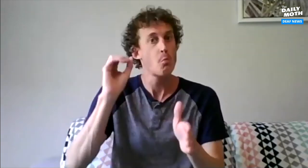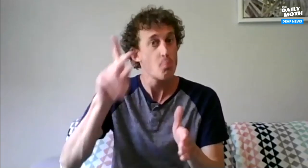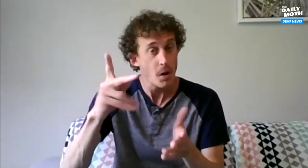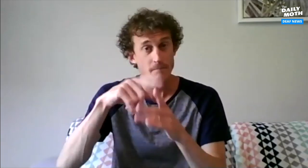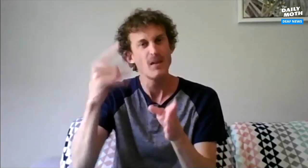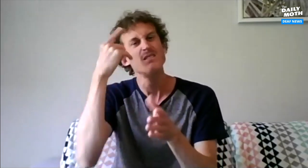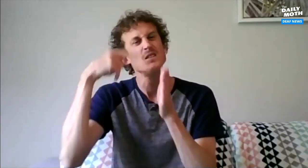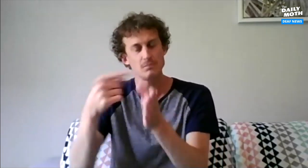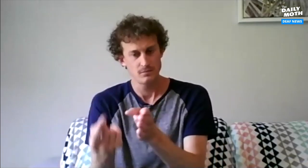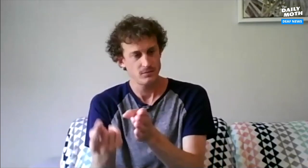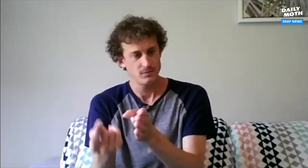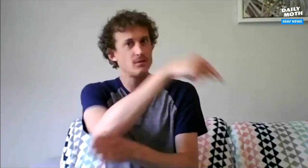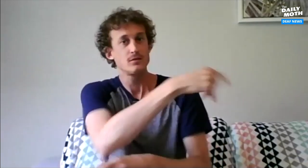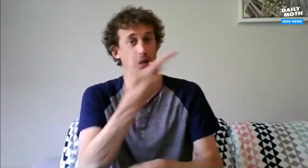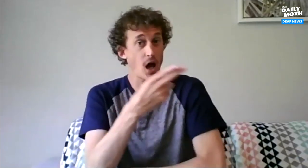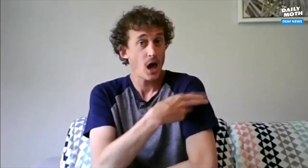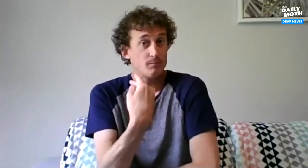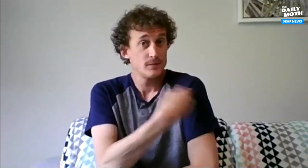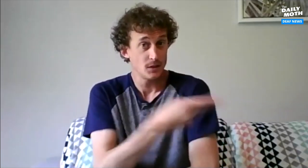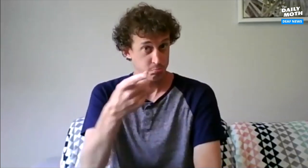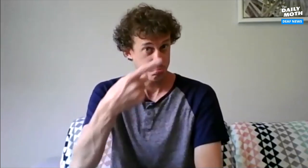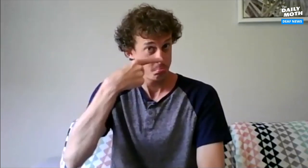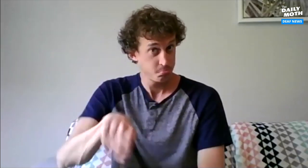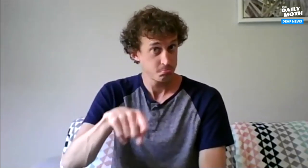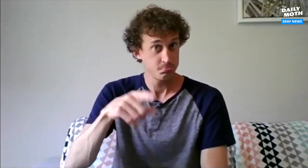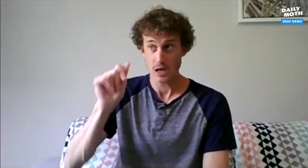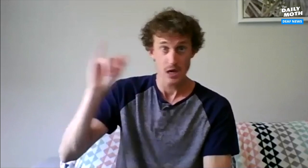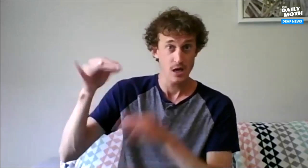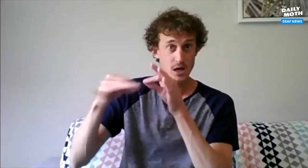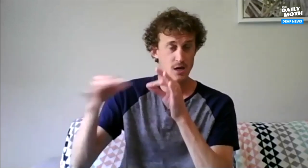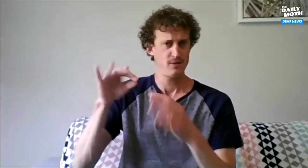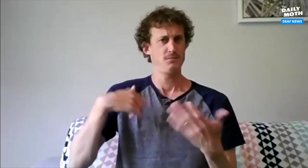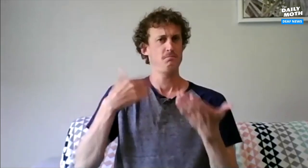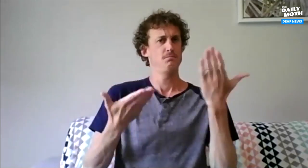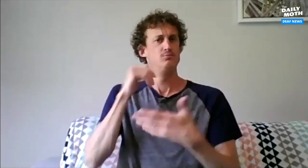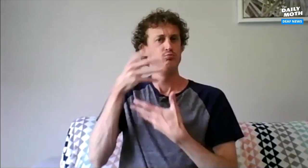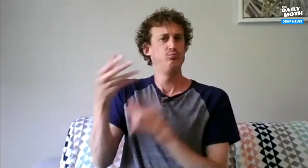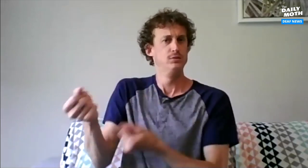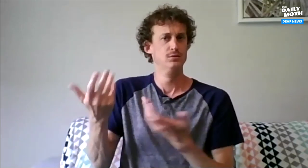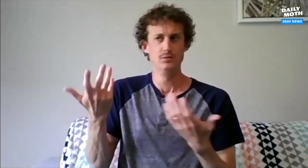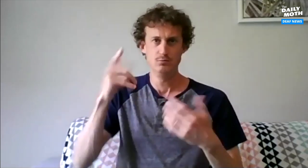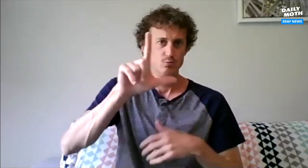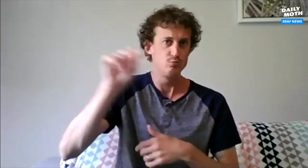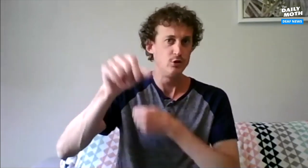to use it in scenarios outside of that boundary. Like in hospitals, for example, would you be okay with being provided captions? I might not trust the technology.